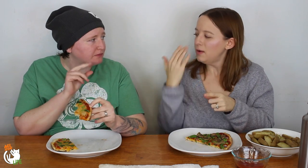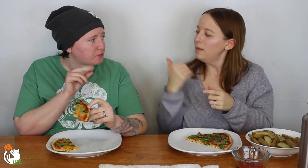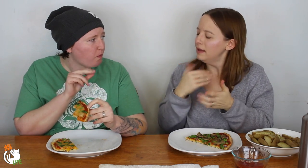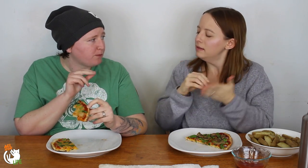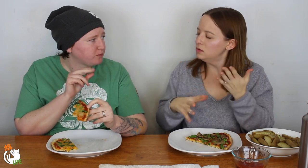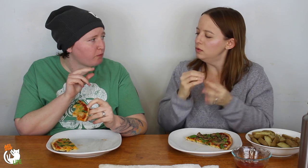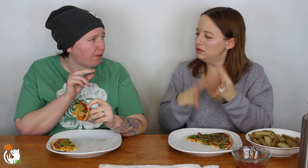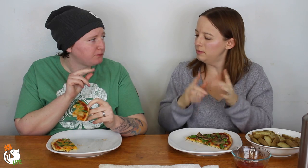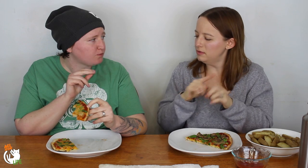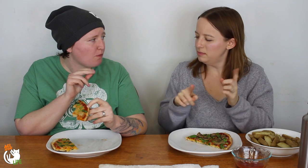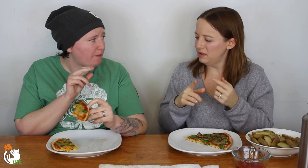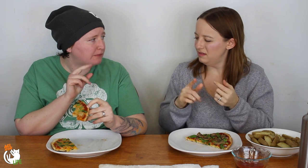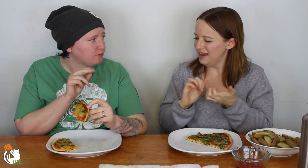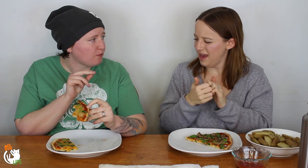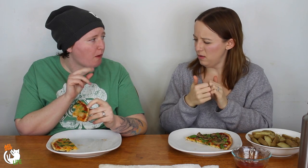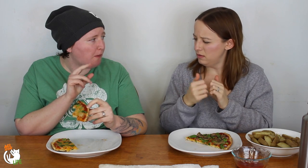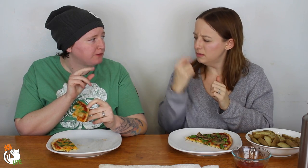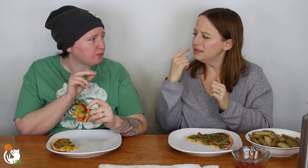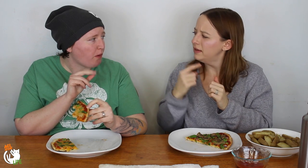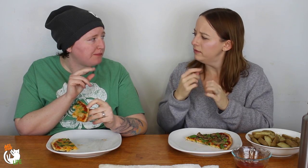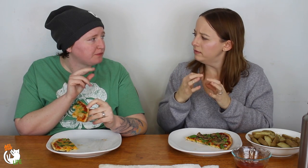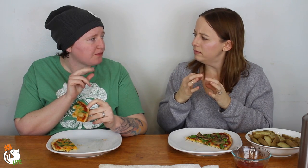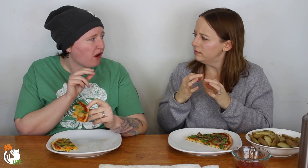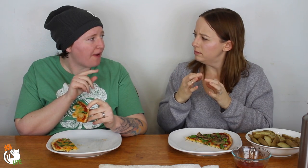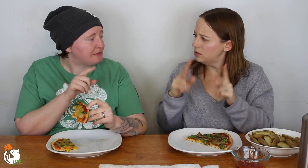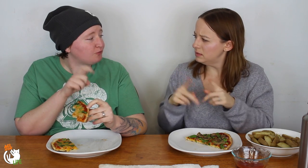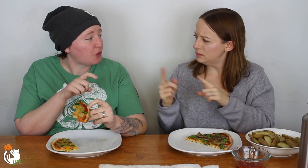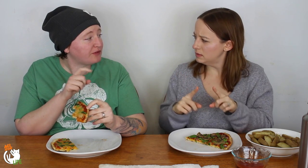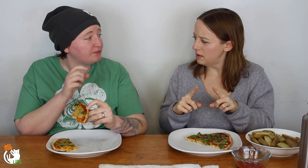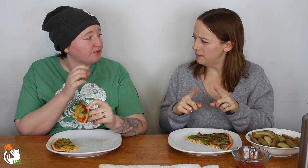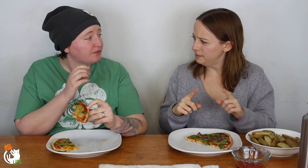No - I know they had the student interpreters but how -- wasn't there a Deaf person coming?